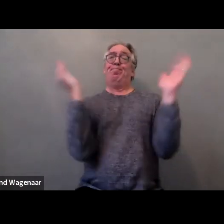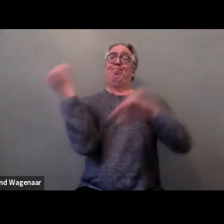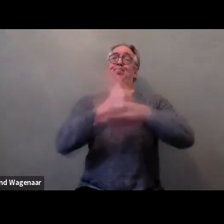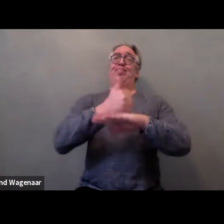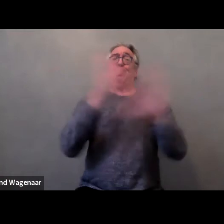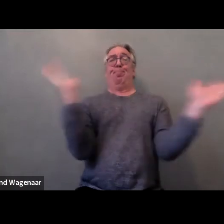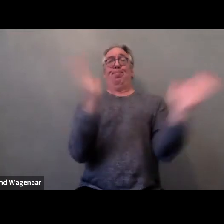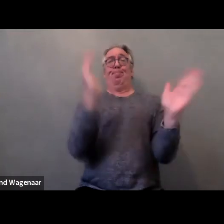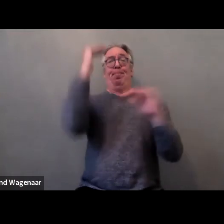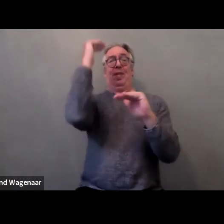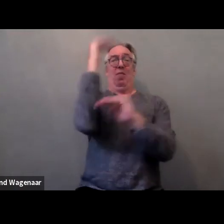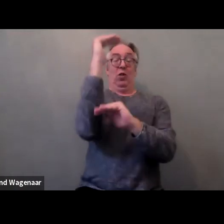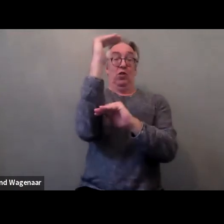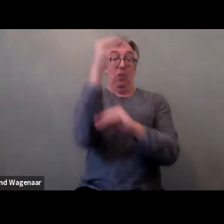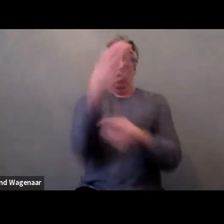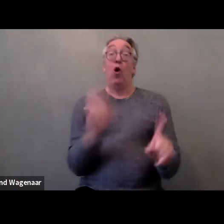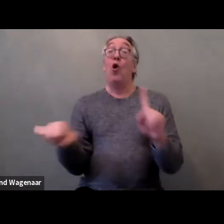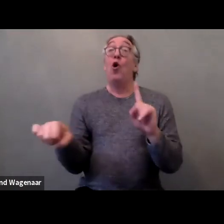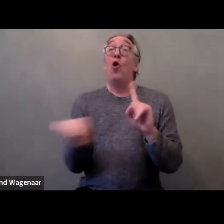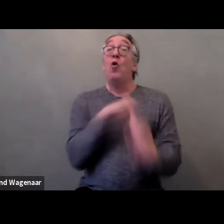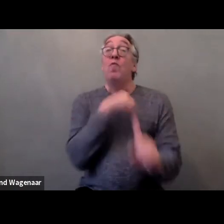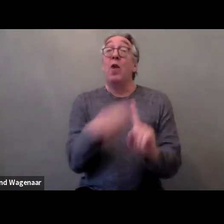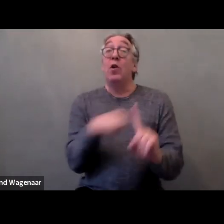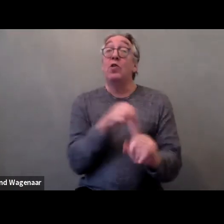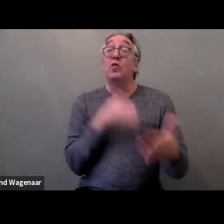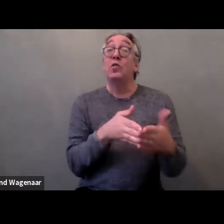Violence against women is multifaceted,